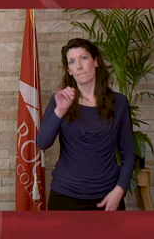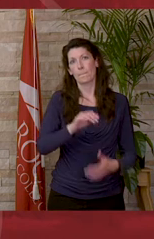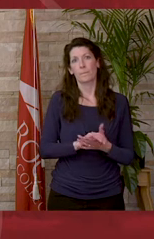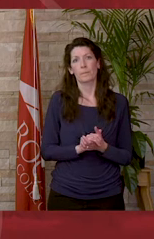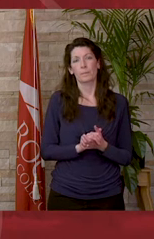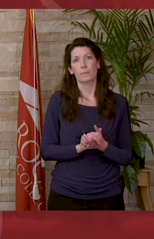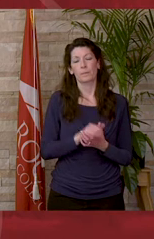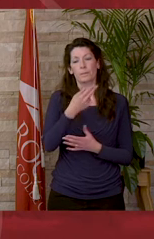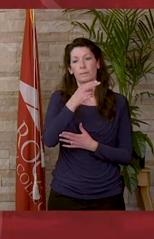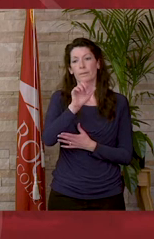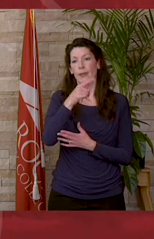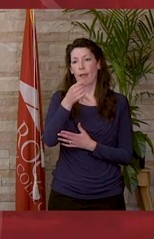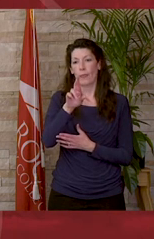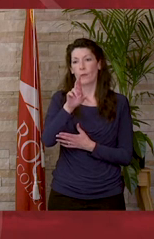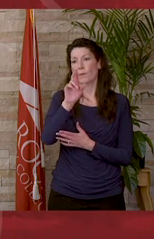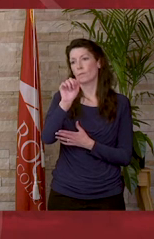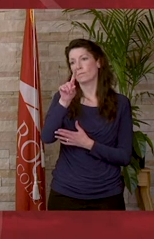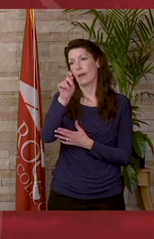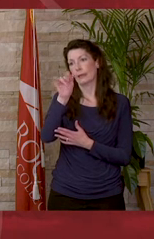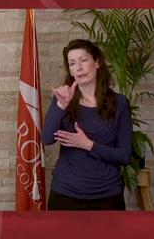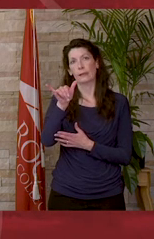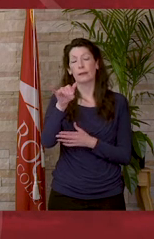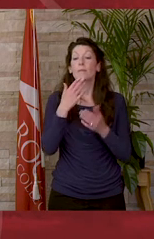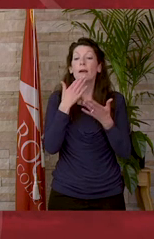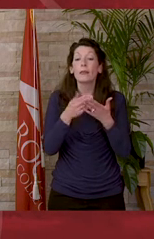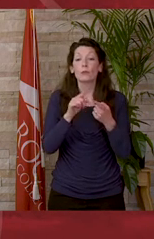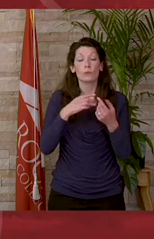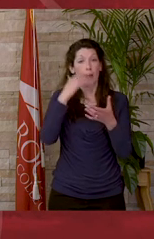Heather Radtke: A big thank you to my husband and children for